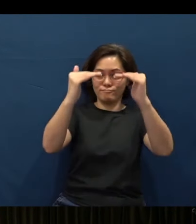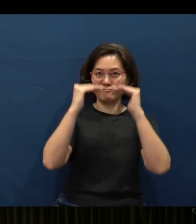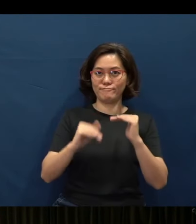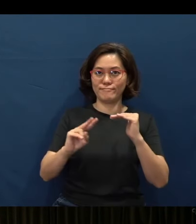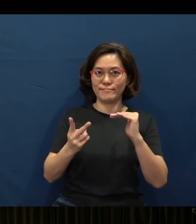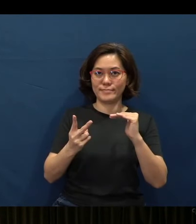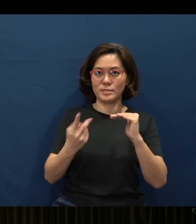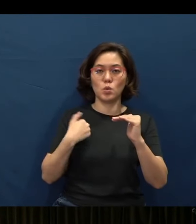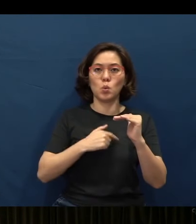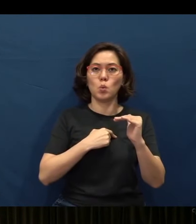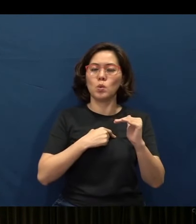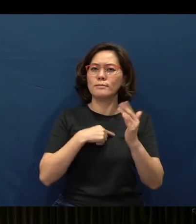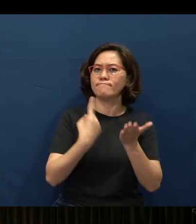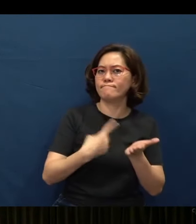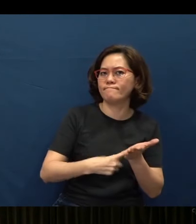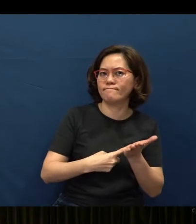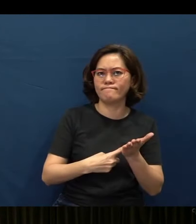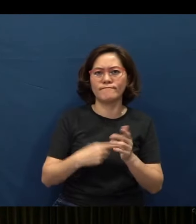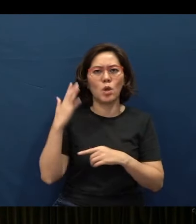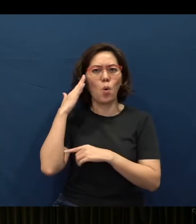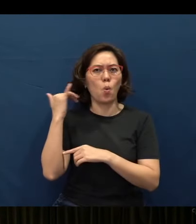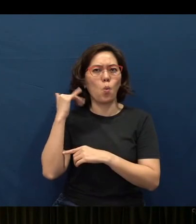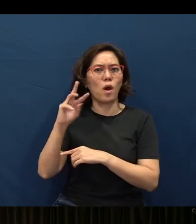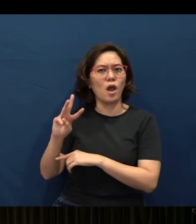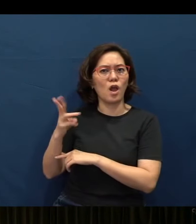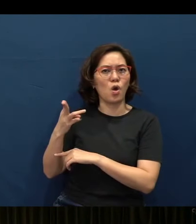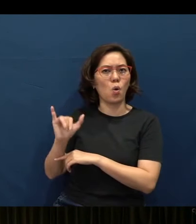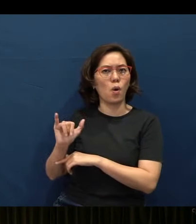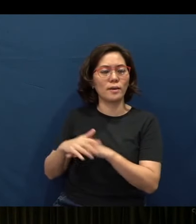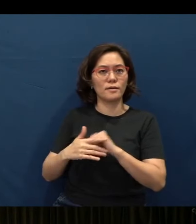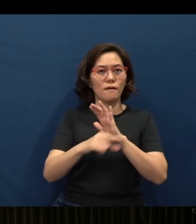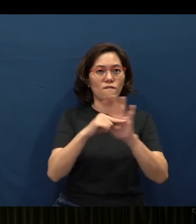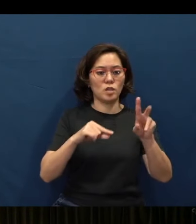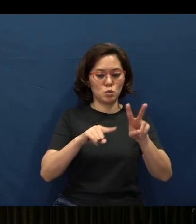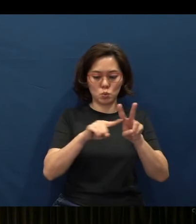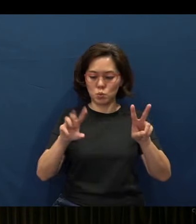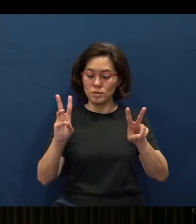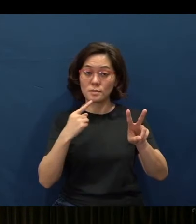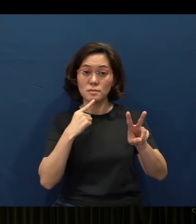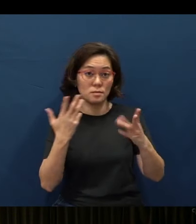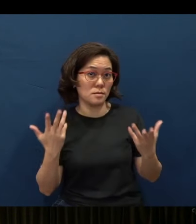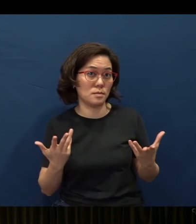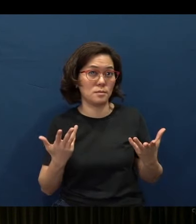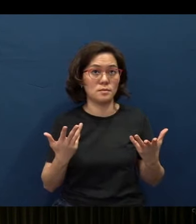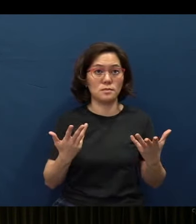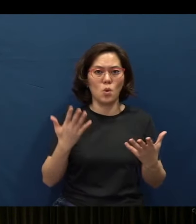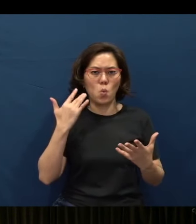We talk about the whys of Proverbs, and that’s found in verse 2 to verse 6, and this is what it says - the whys of the gospel.